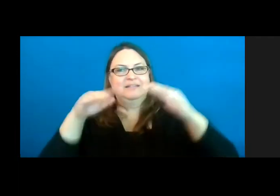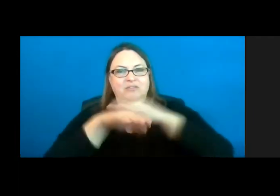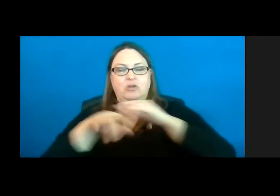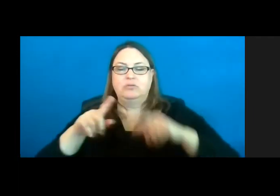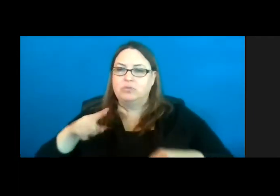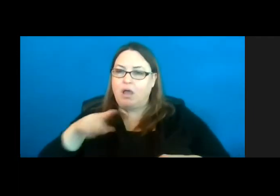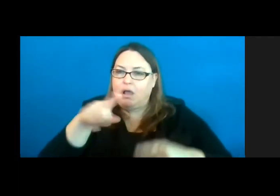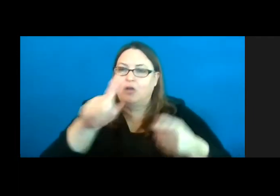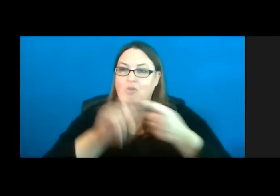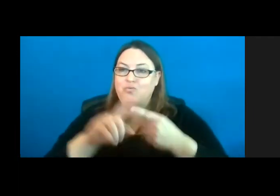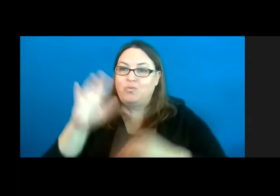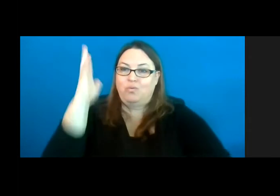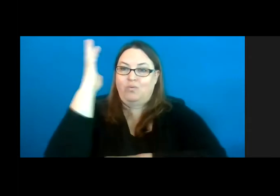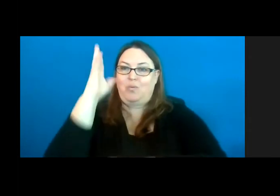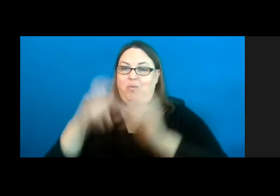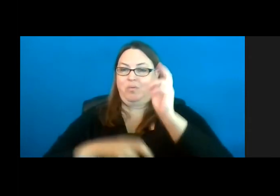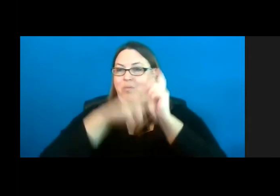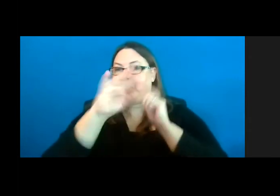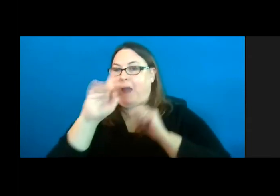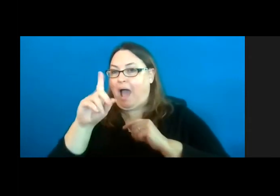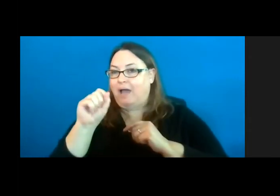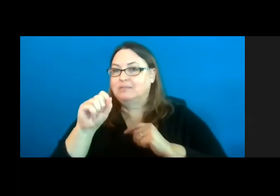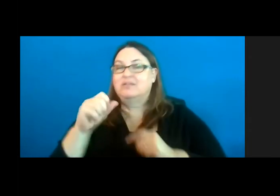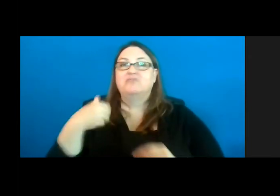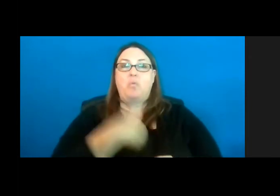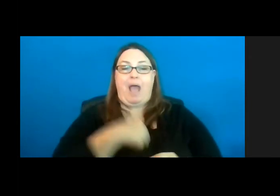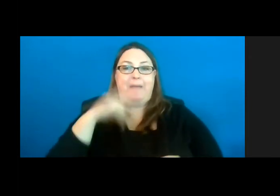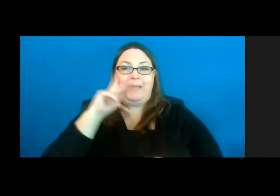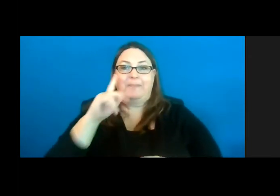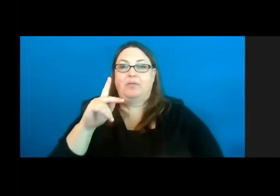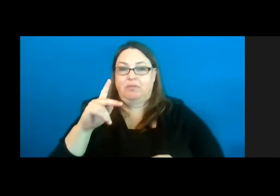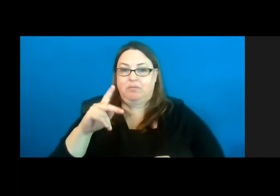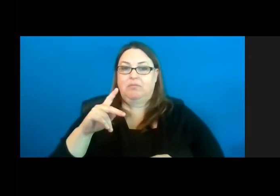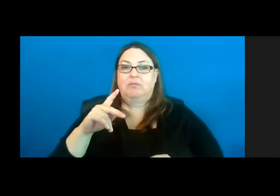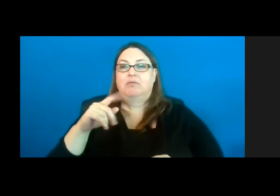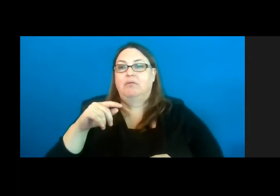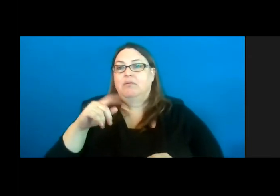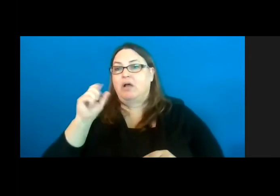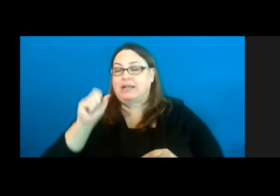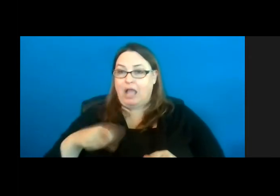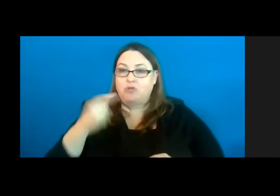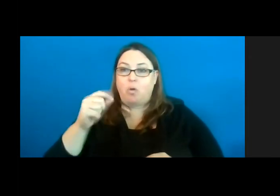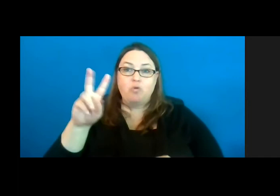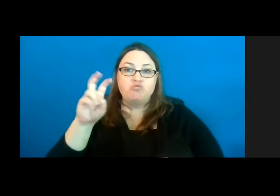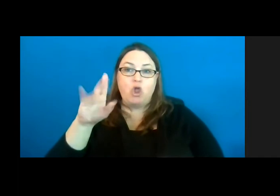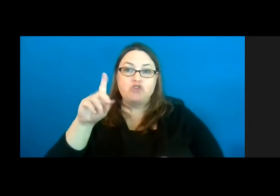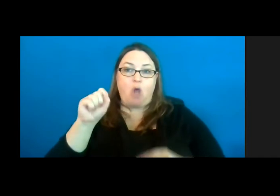We get people taking themselves out from 200 yards to half a mile into the woods.